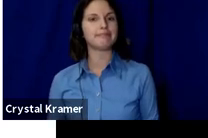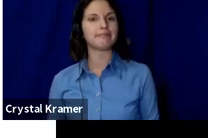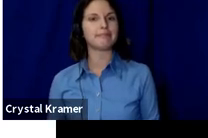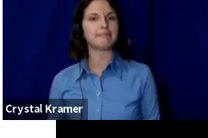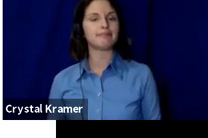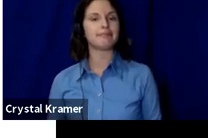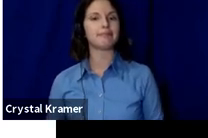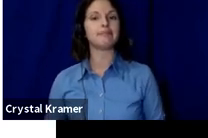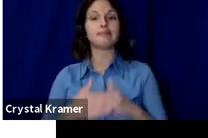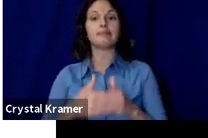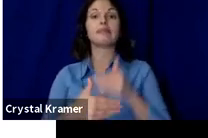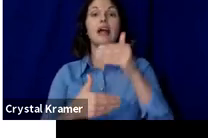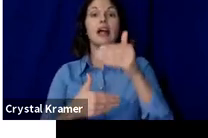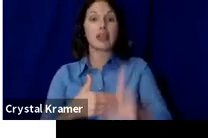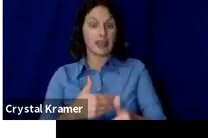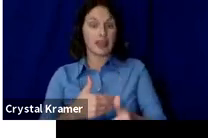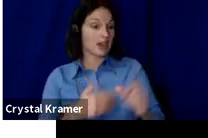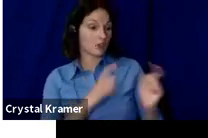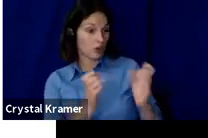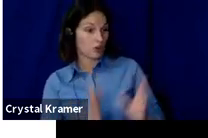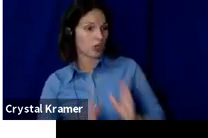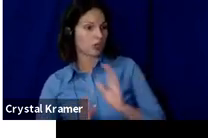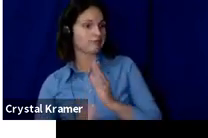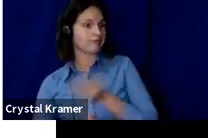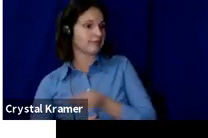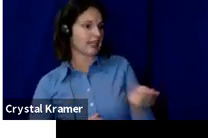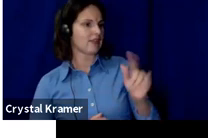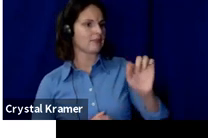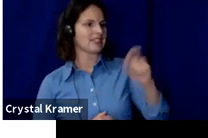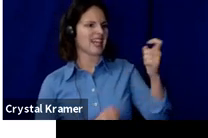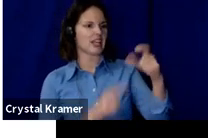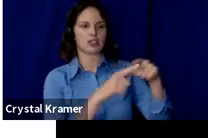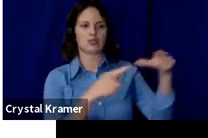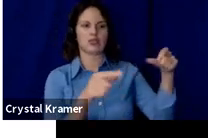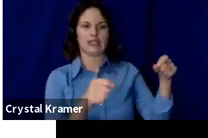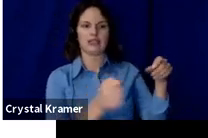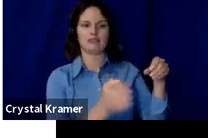We then issue the donor a tax receipt and hold the donation in a fund restricted for